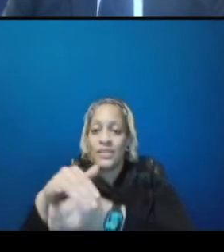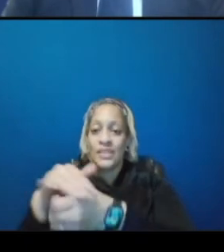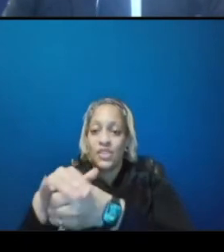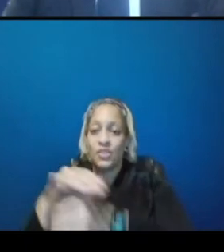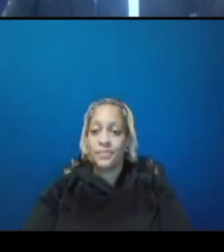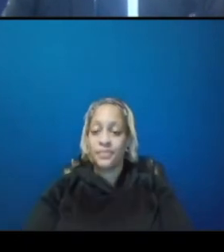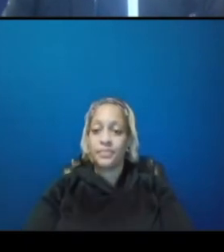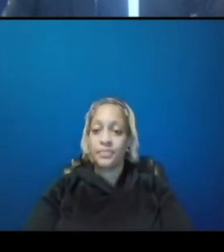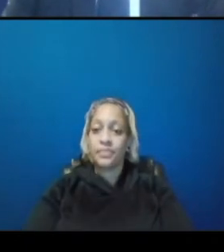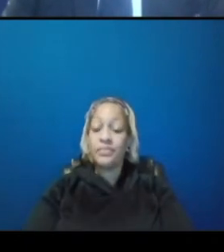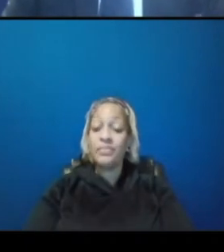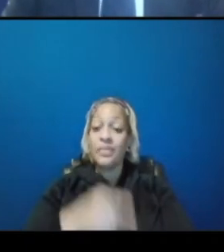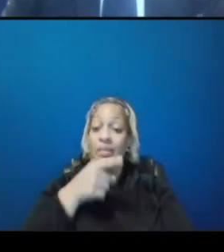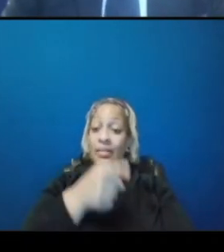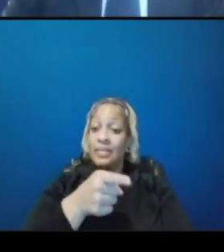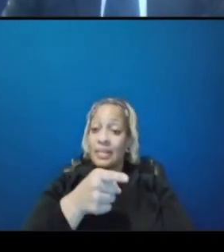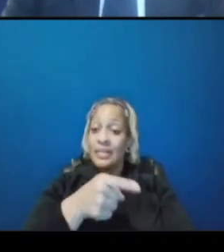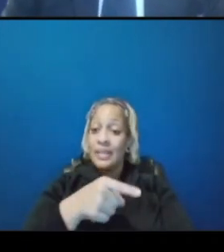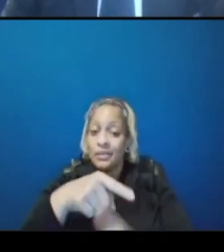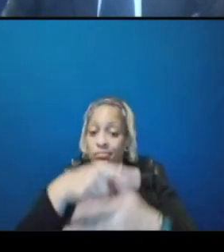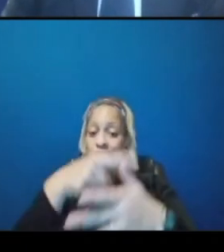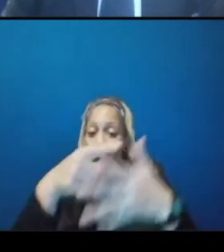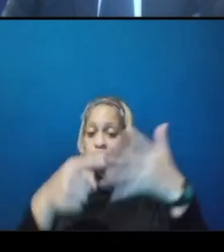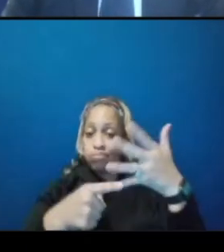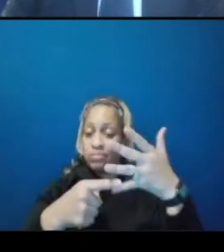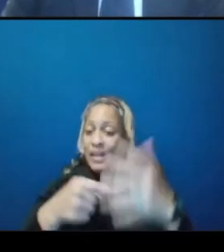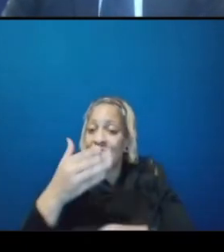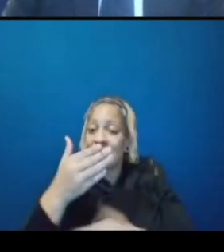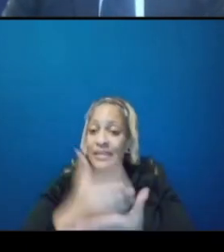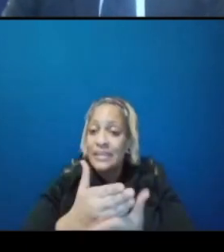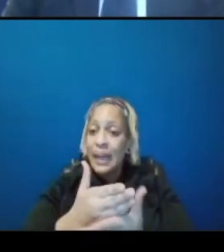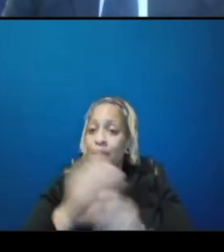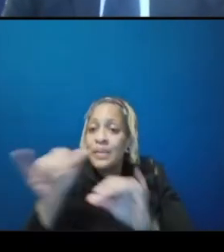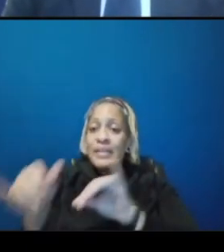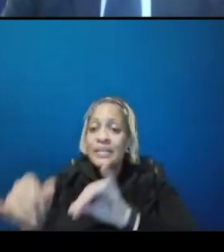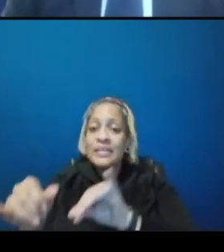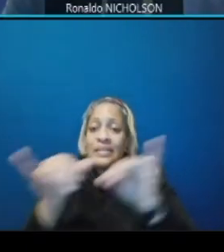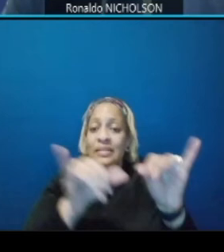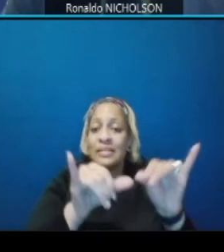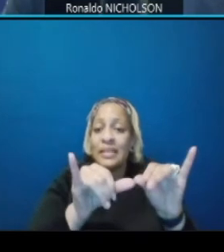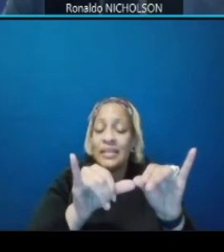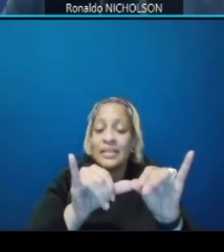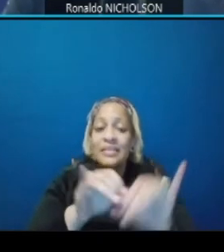these stops will be typical to those on the h binning section the the existing section